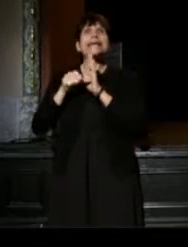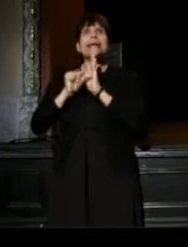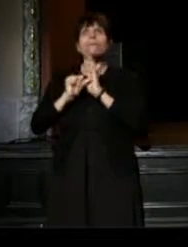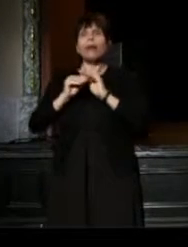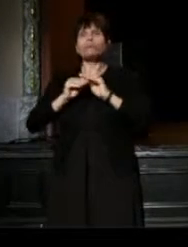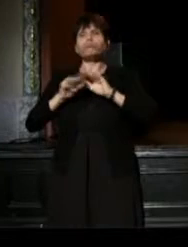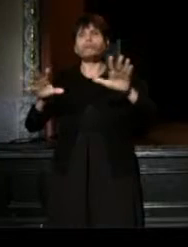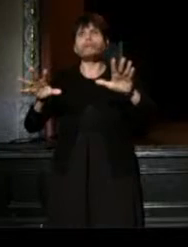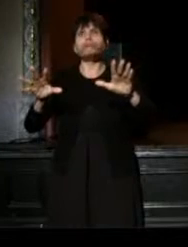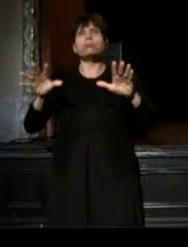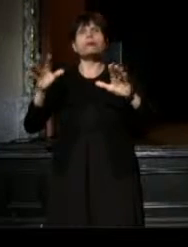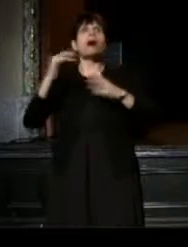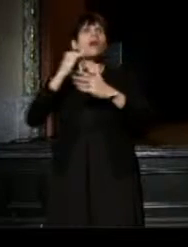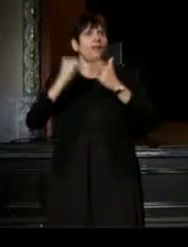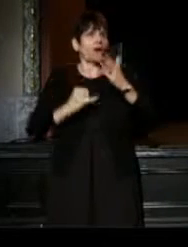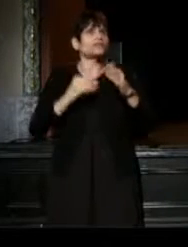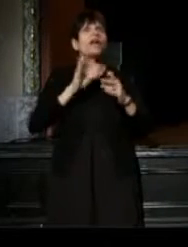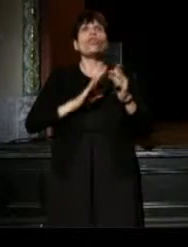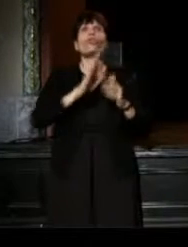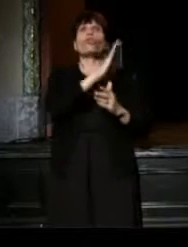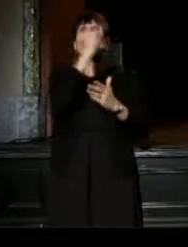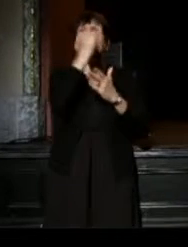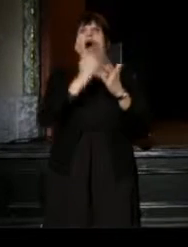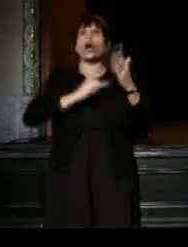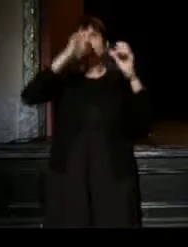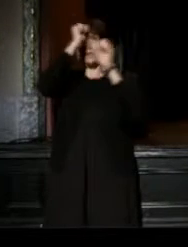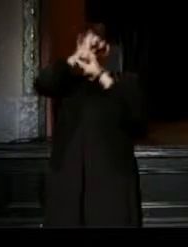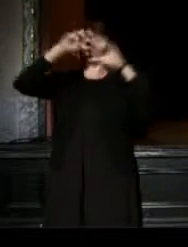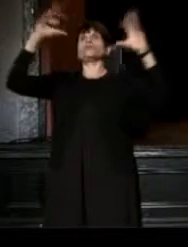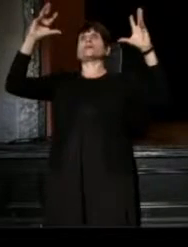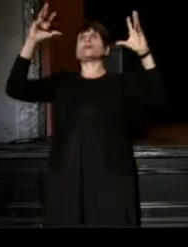And through her artistry, she has sparkled essential conversations,